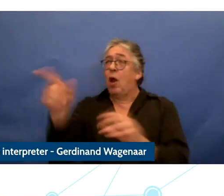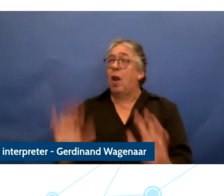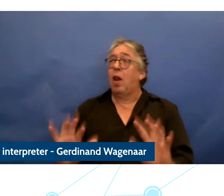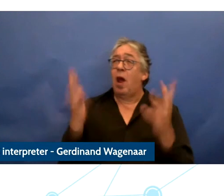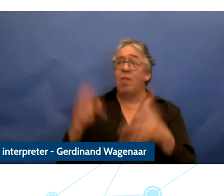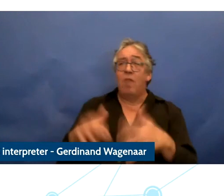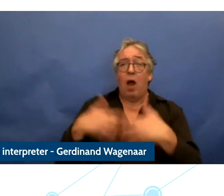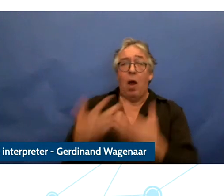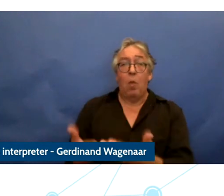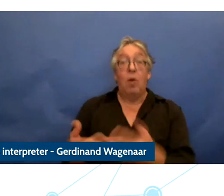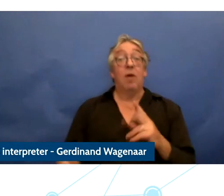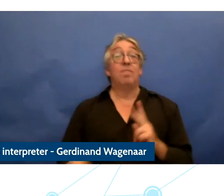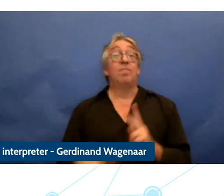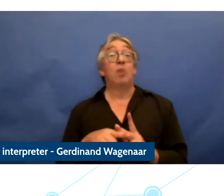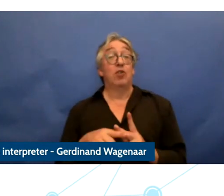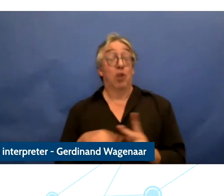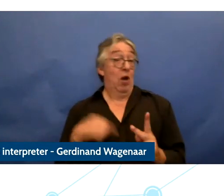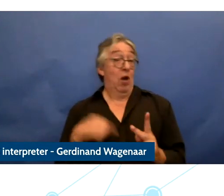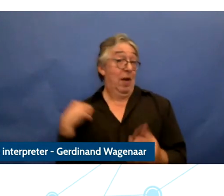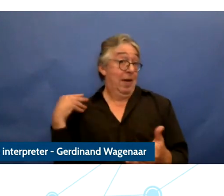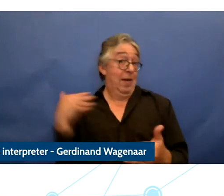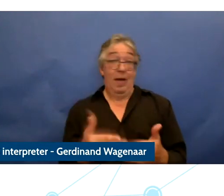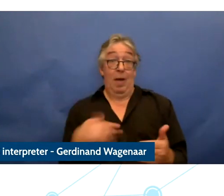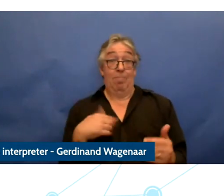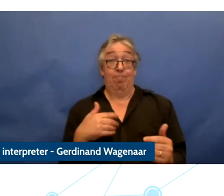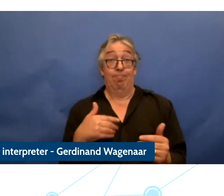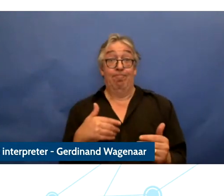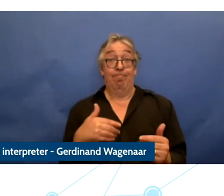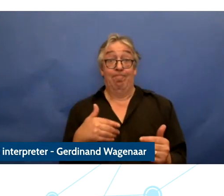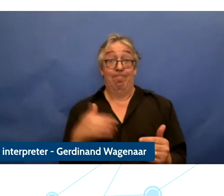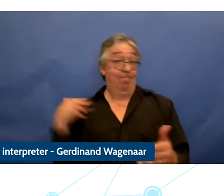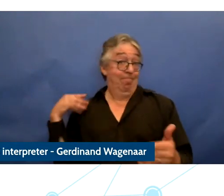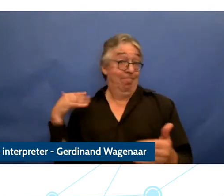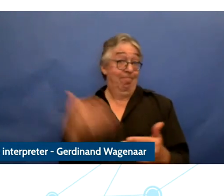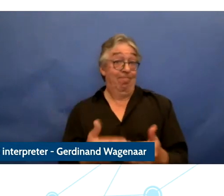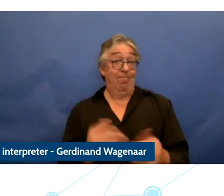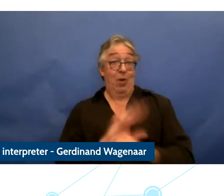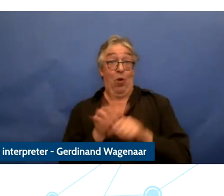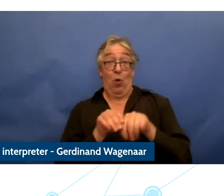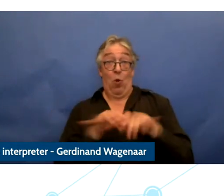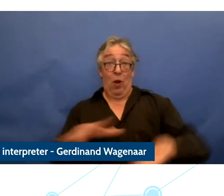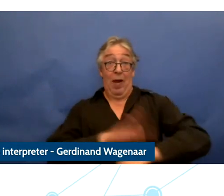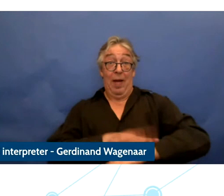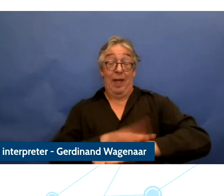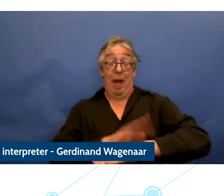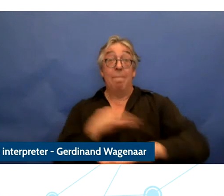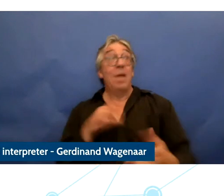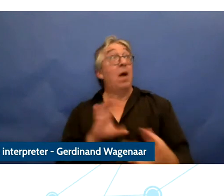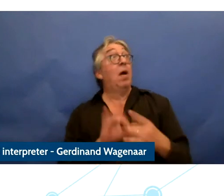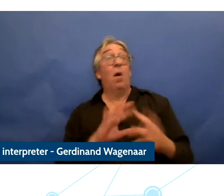and other was the Internet was the motion most important link to the